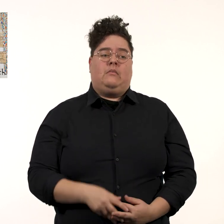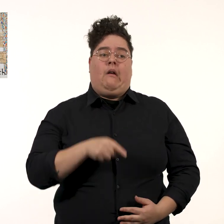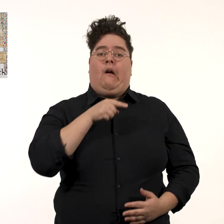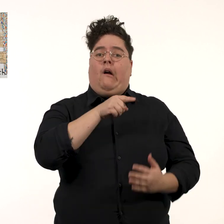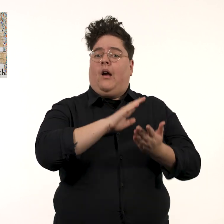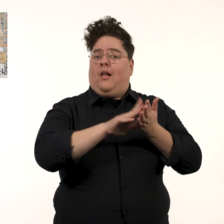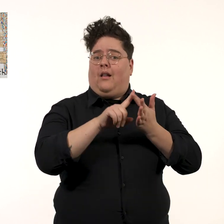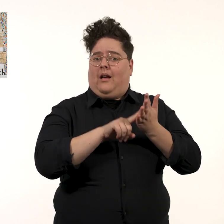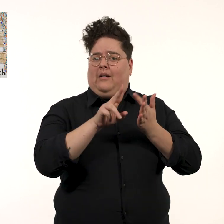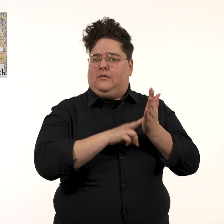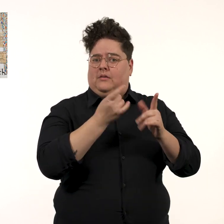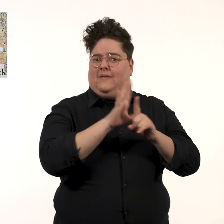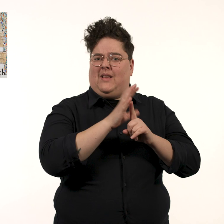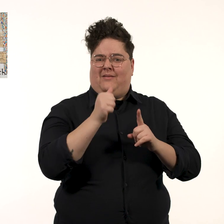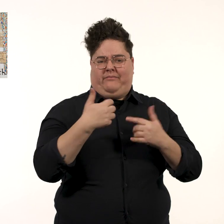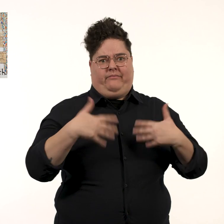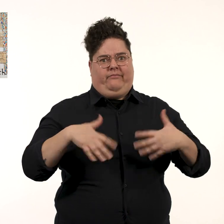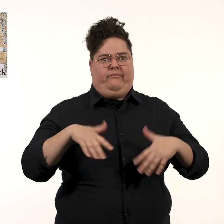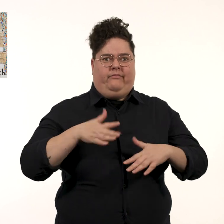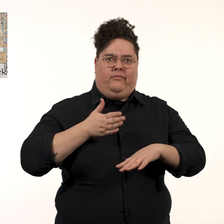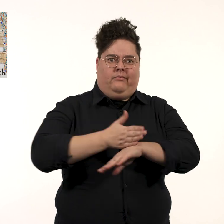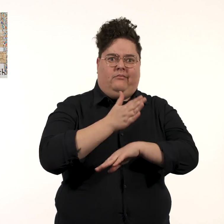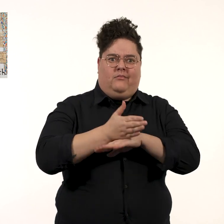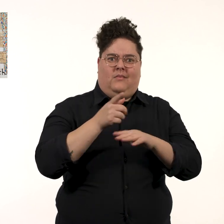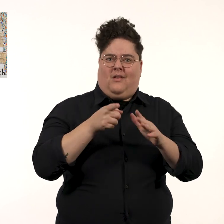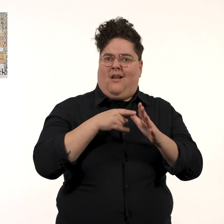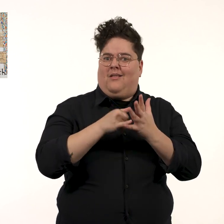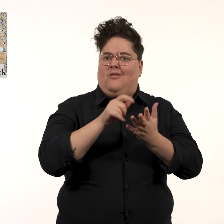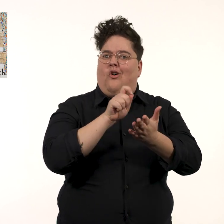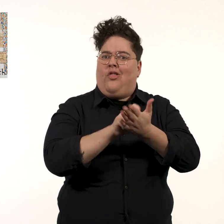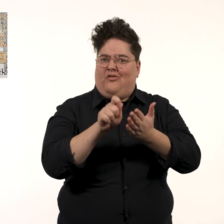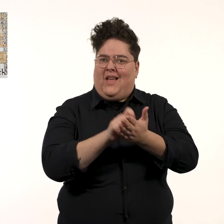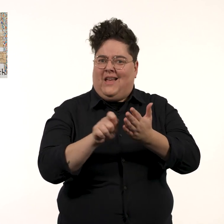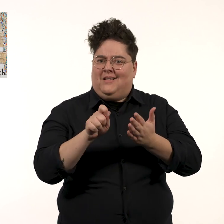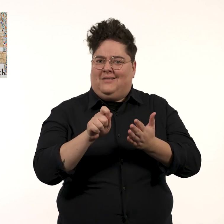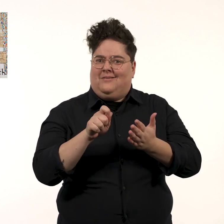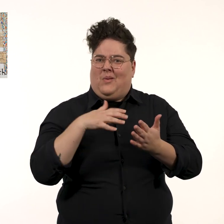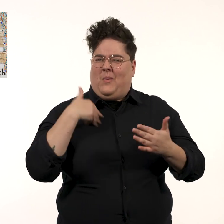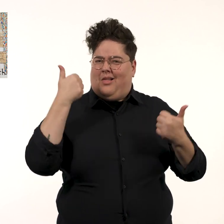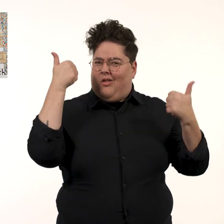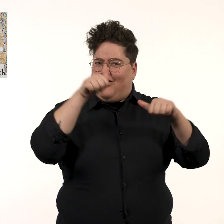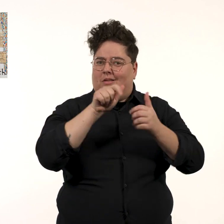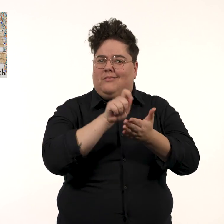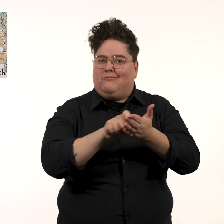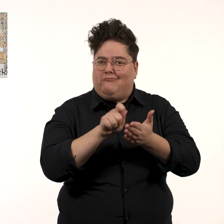Across her acclaimed literary career, Helen Garner has written